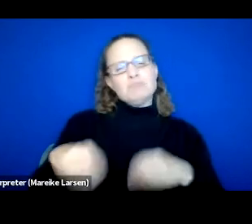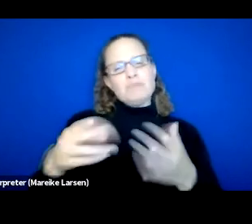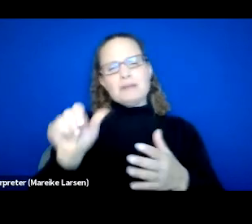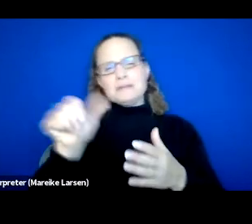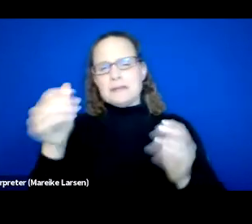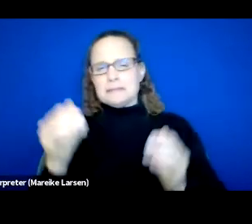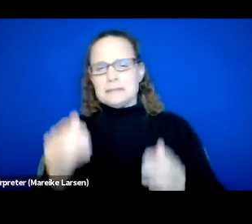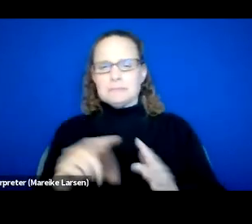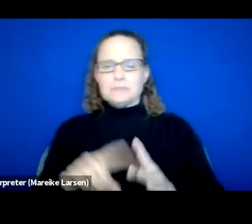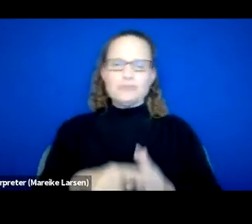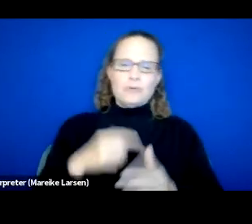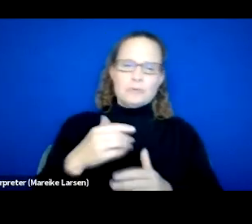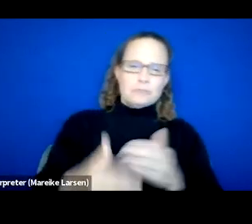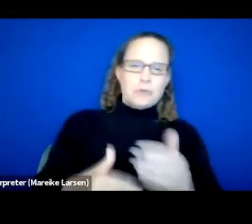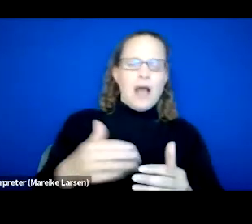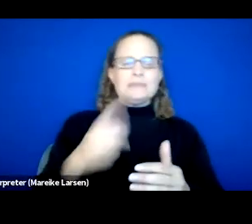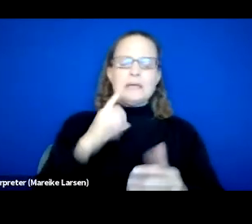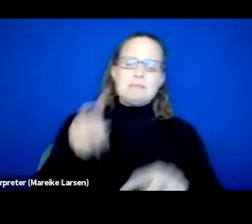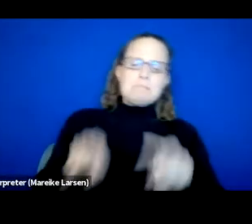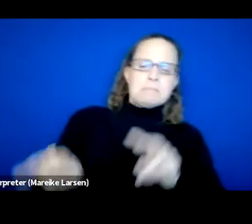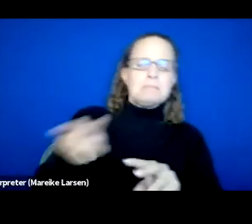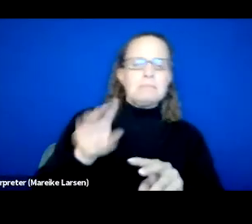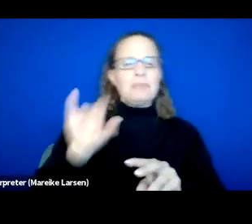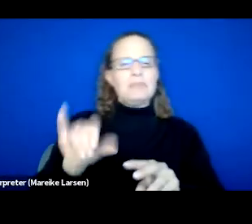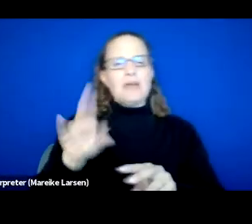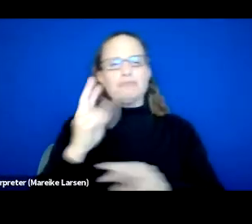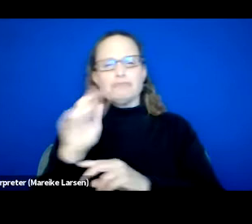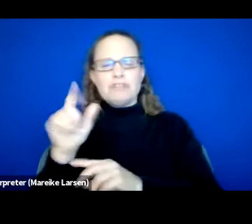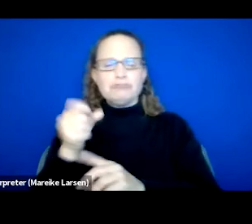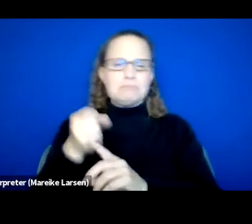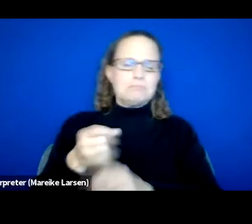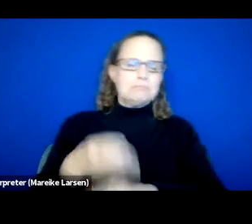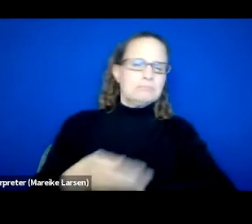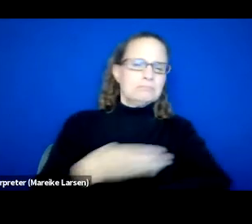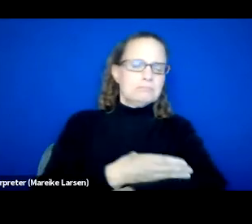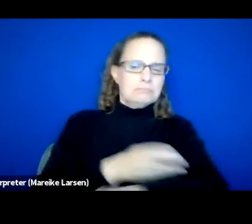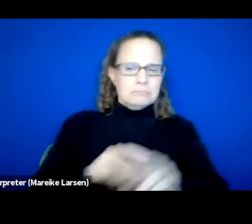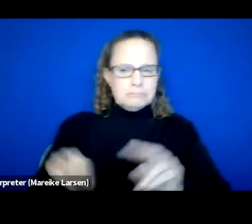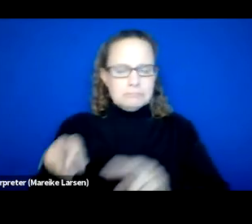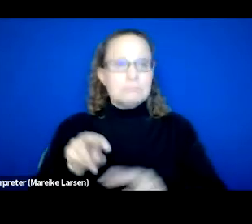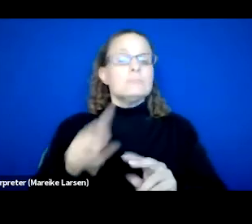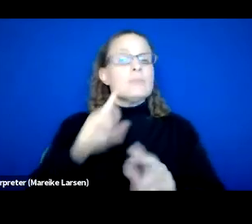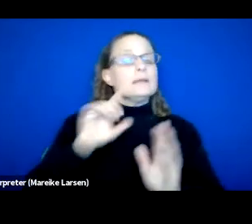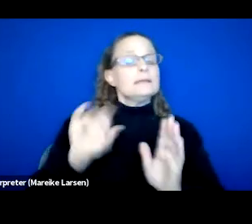of conducting a racial equity impact assessment. So the first step would be to identify your stakeholders. So these stakeholders should include